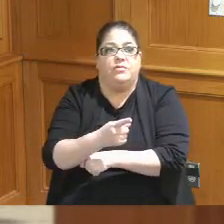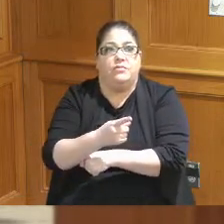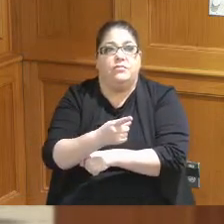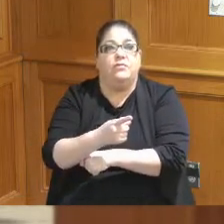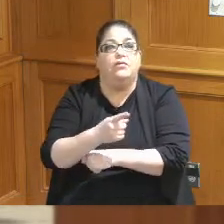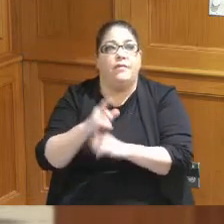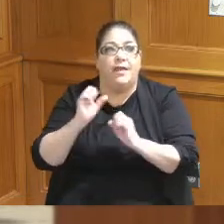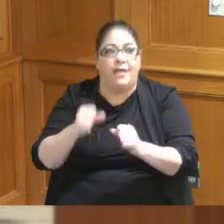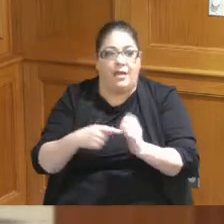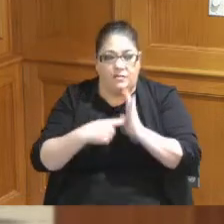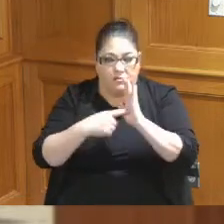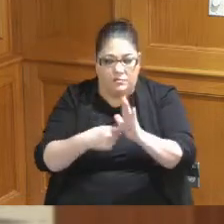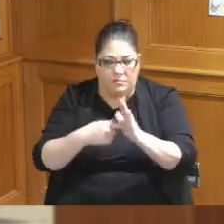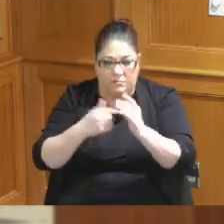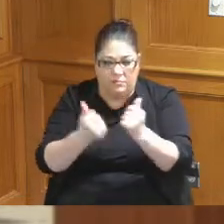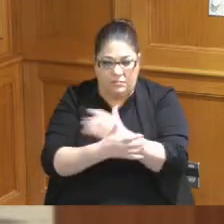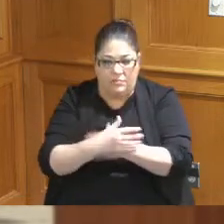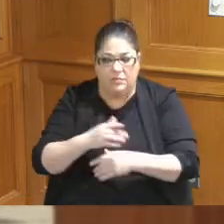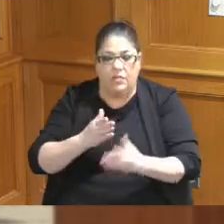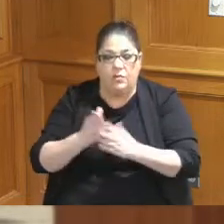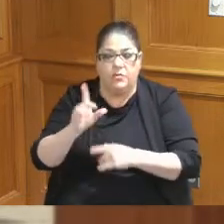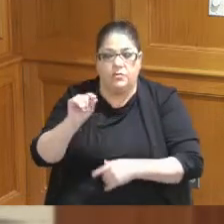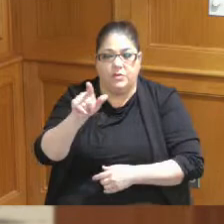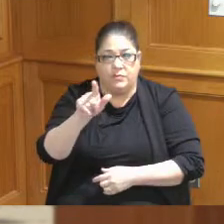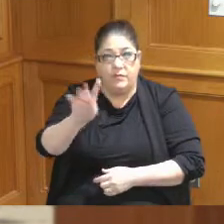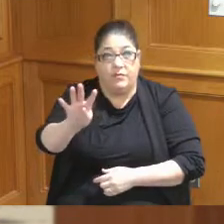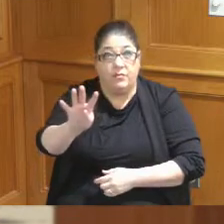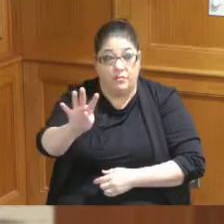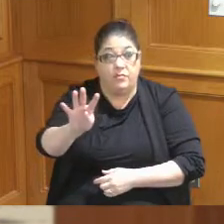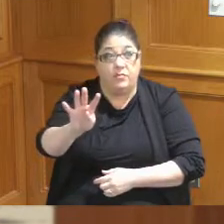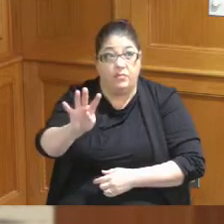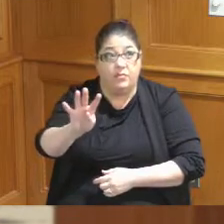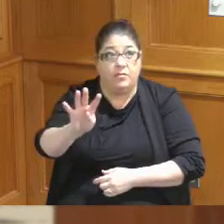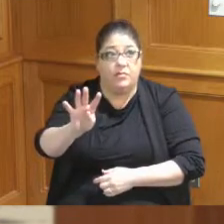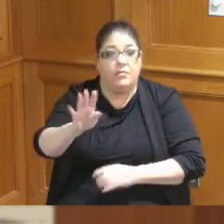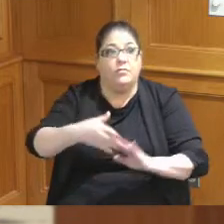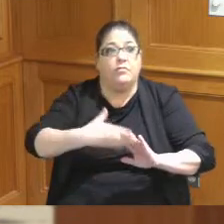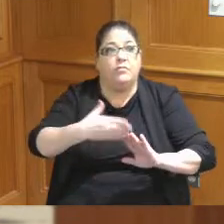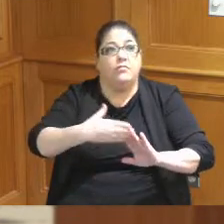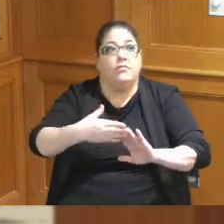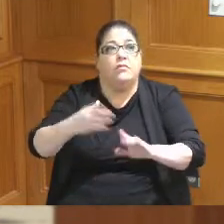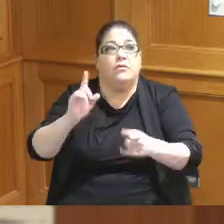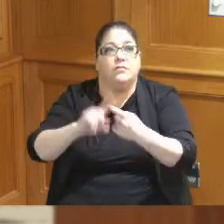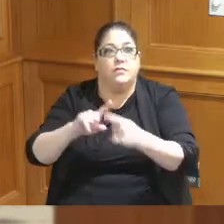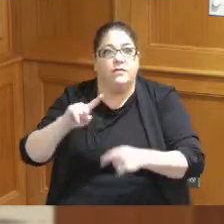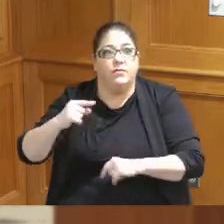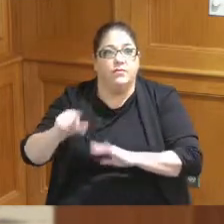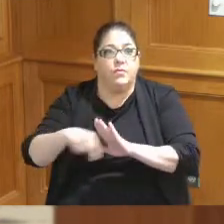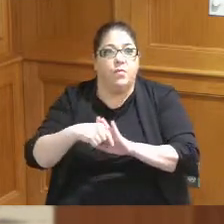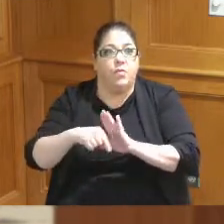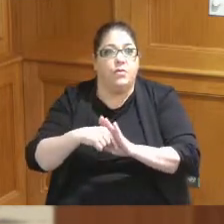for through 24 they will run up into the first quarter at which point in time mentally in our